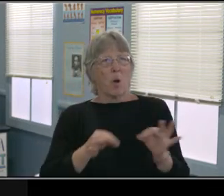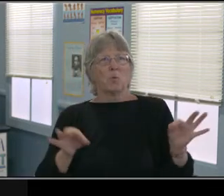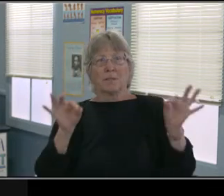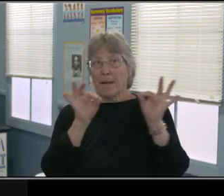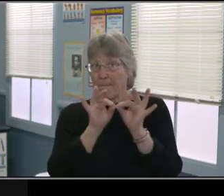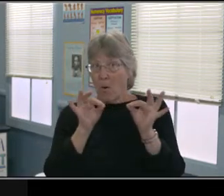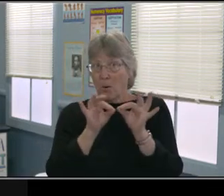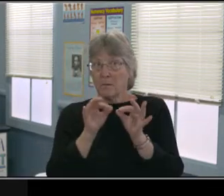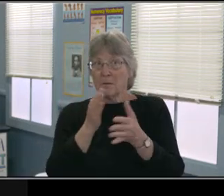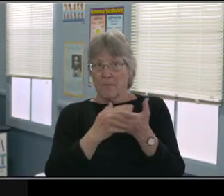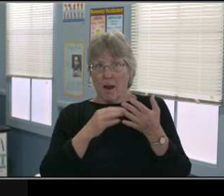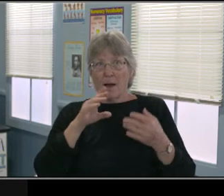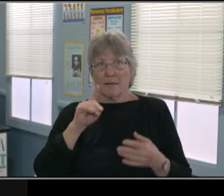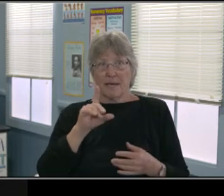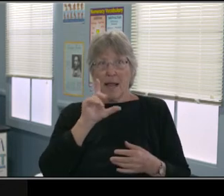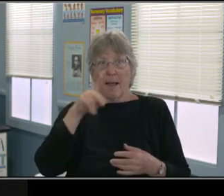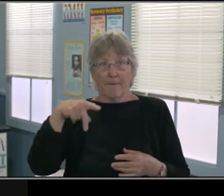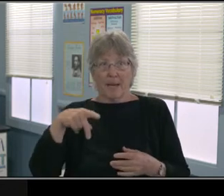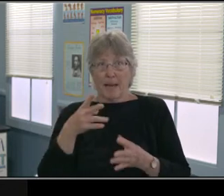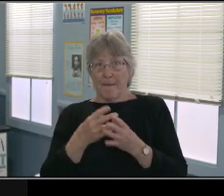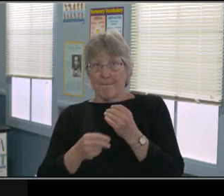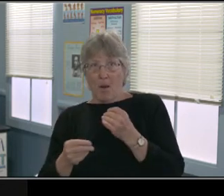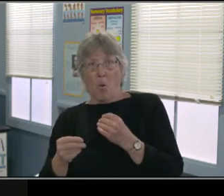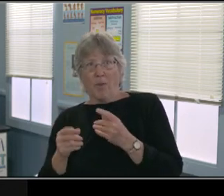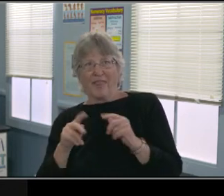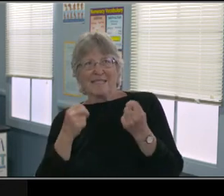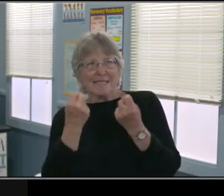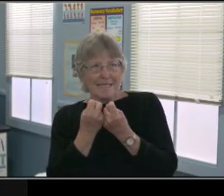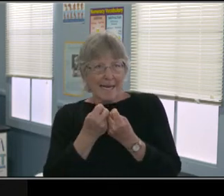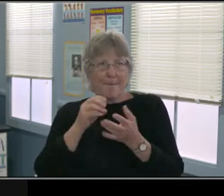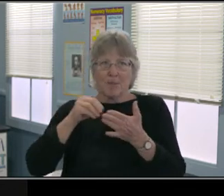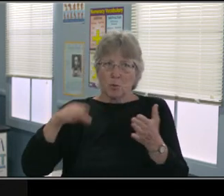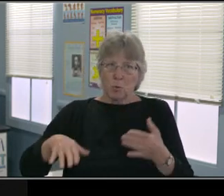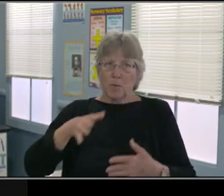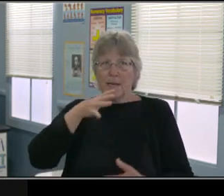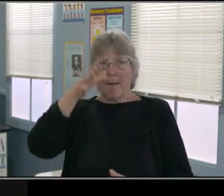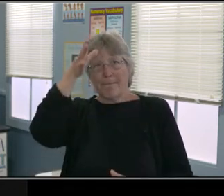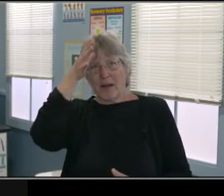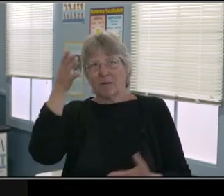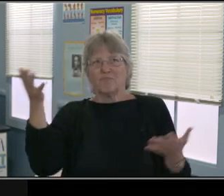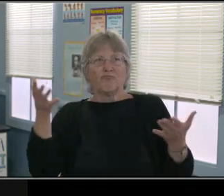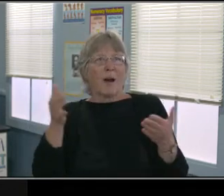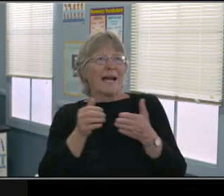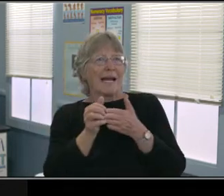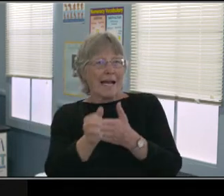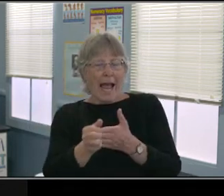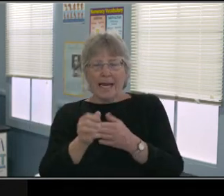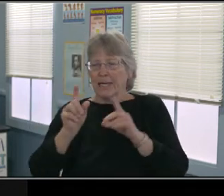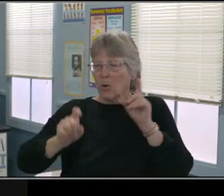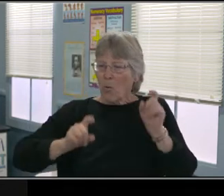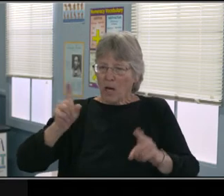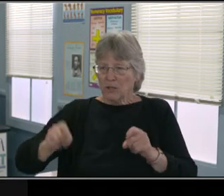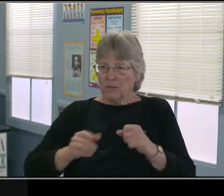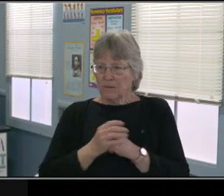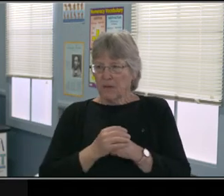So that talks about related services. The third question is, "How will DLP transition services be provided?"